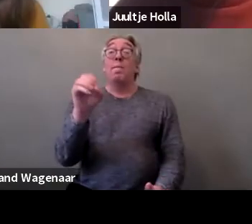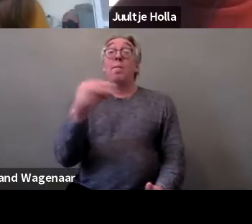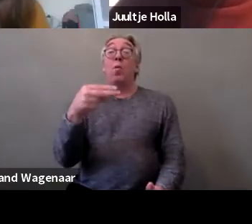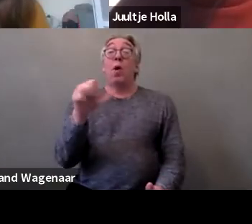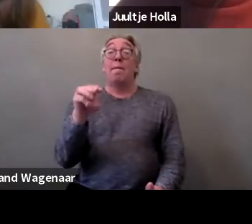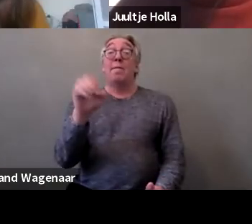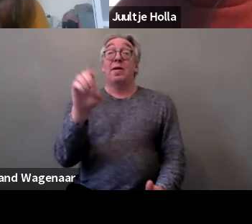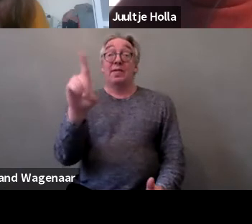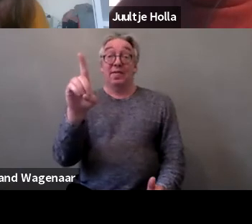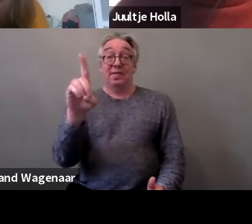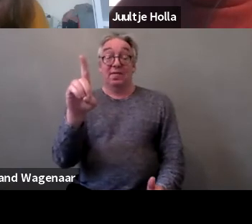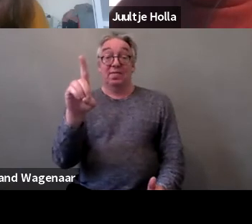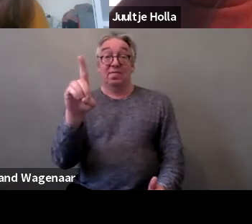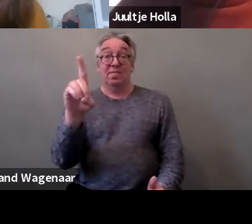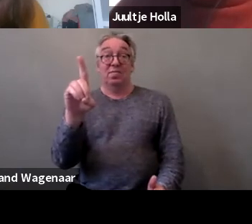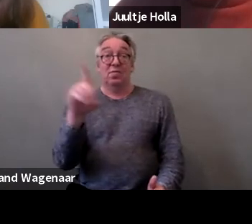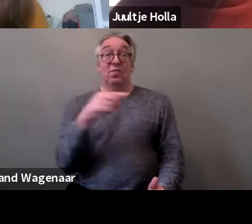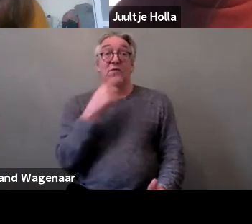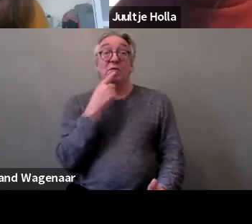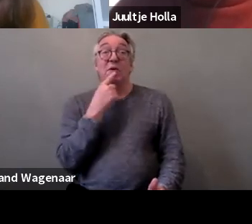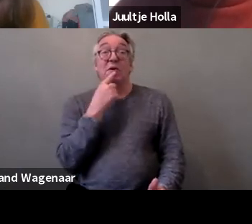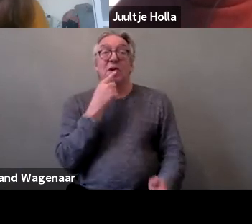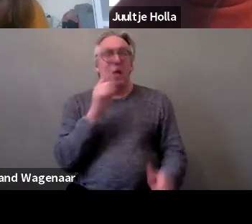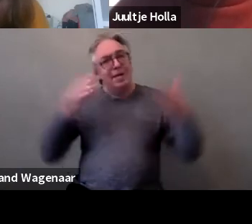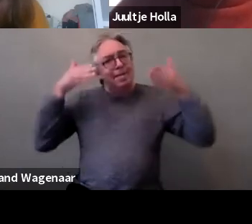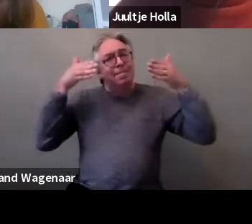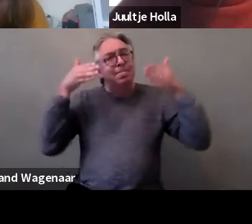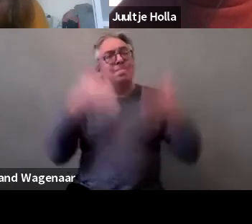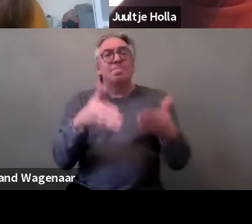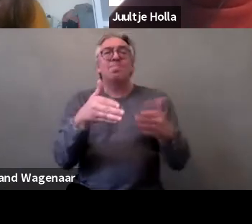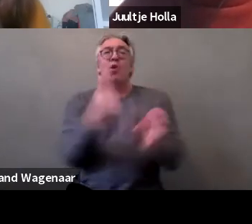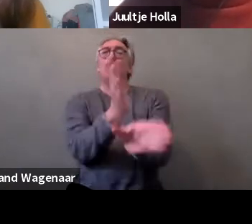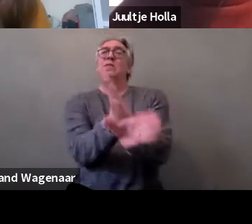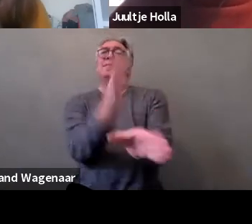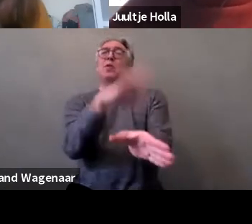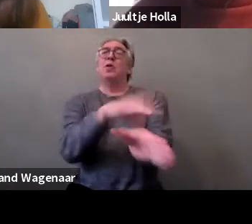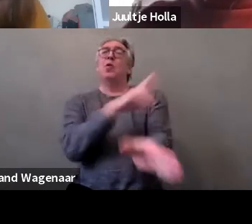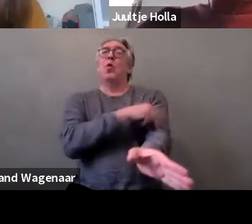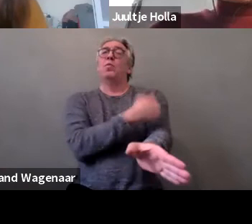in relation to violence in psychiatry. I don't know if you want to take the floor,